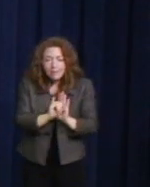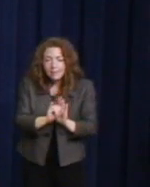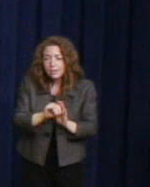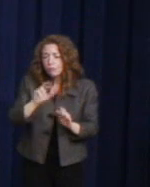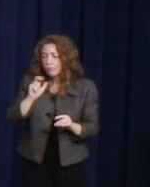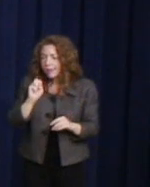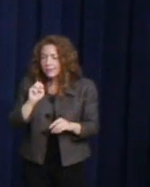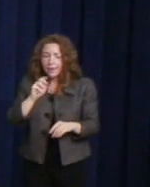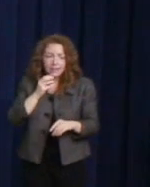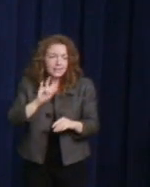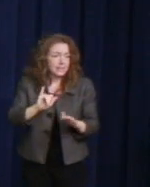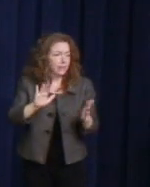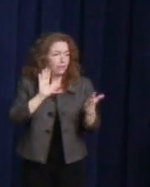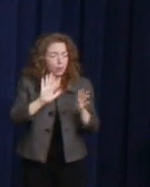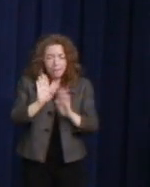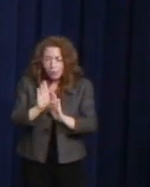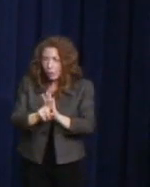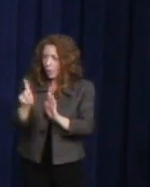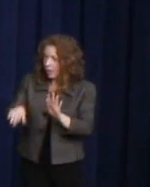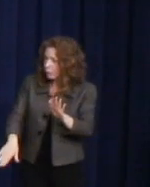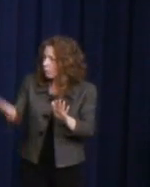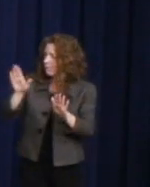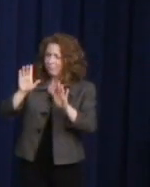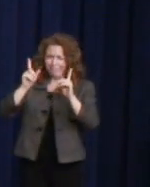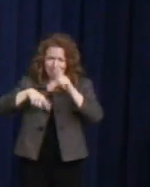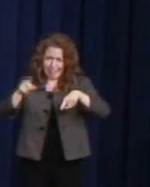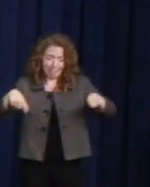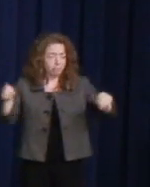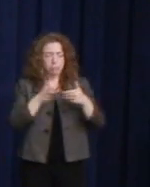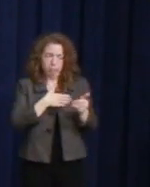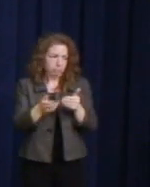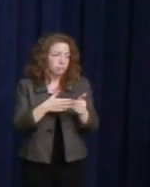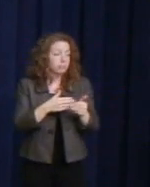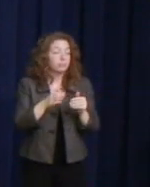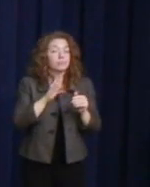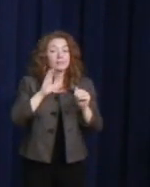In his work, Harvey's legacy continues to carry us forward.